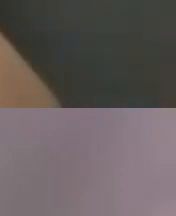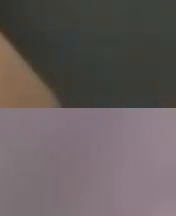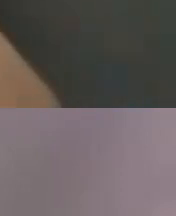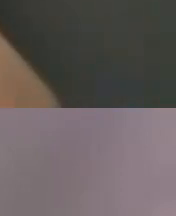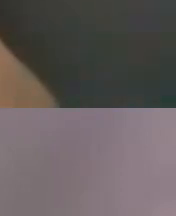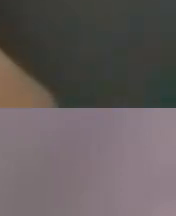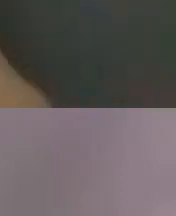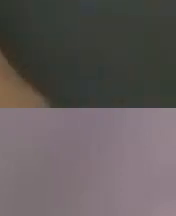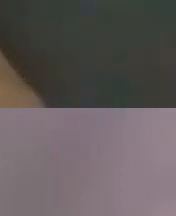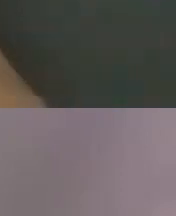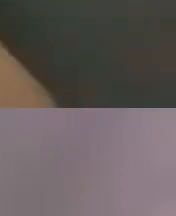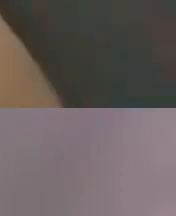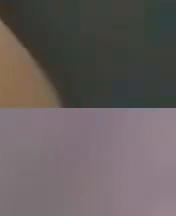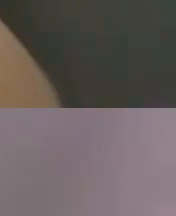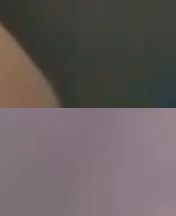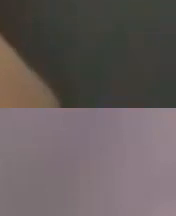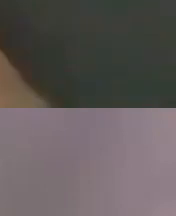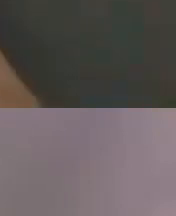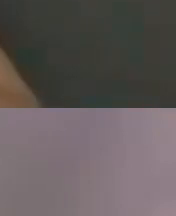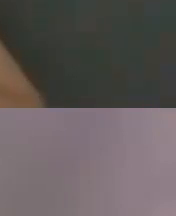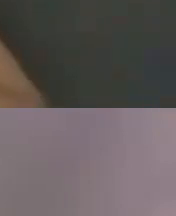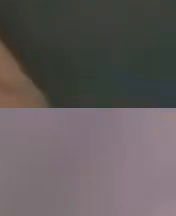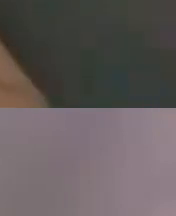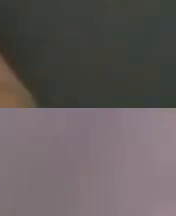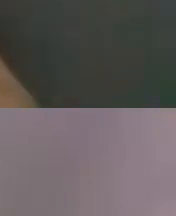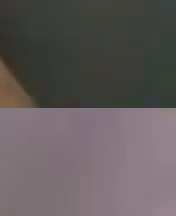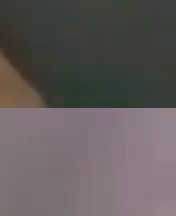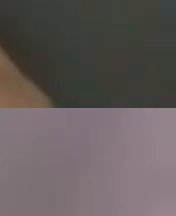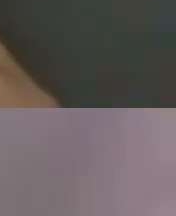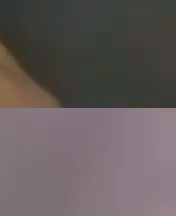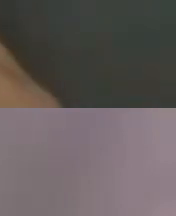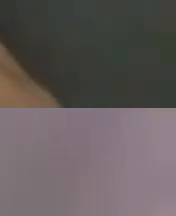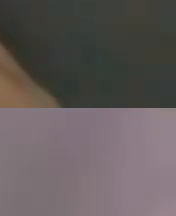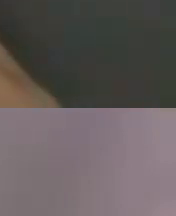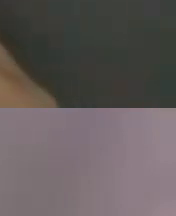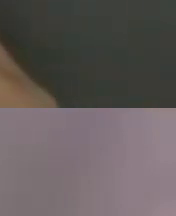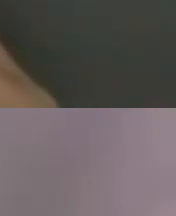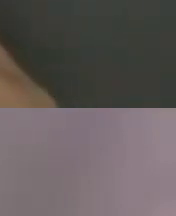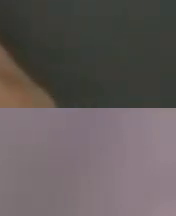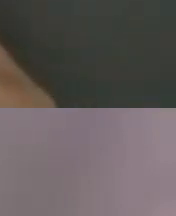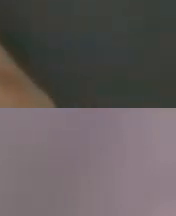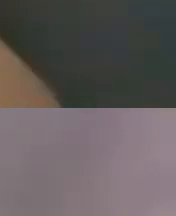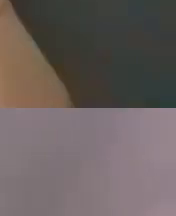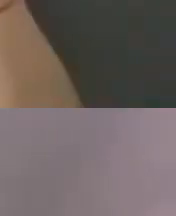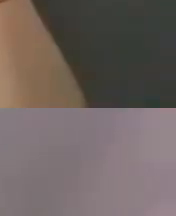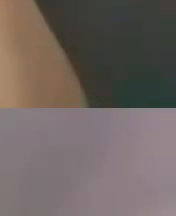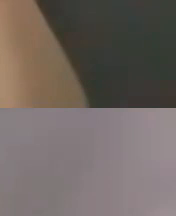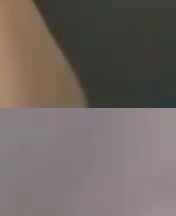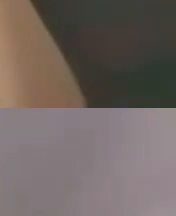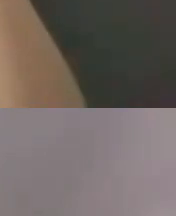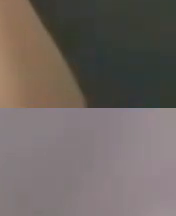somebody find supports and Services I could be wrong Kevin Eric we would certainly try to help